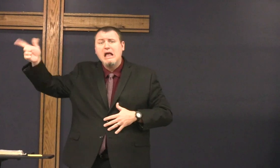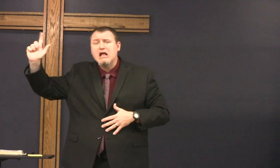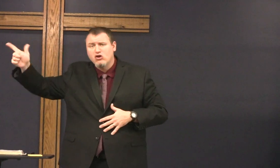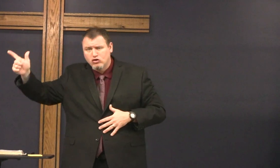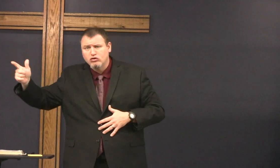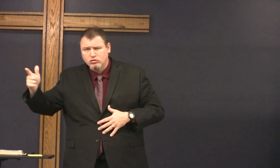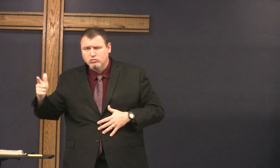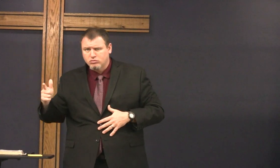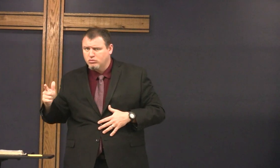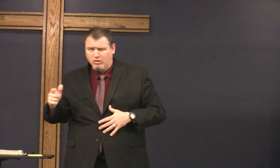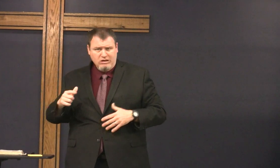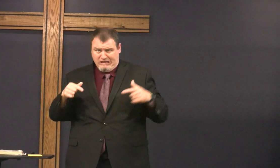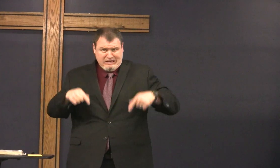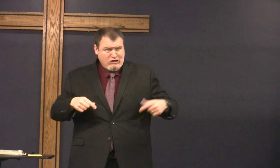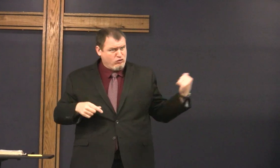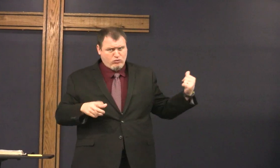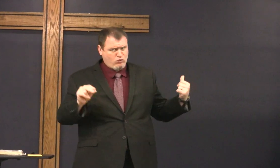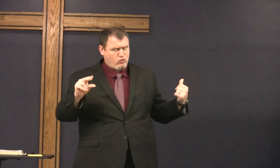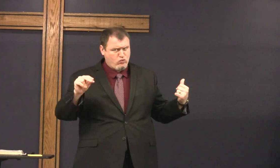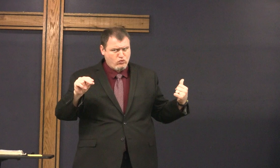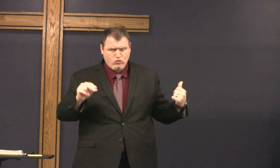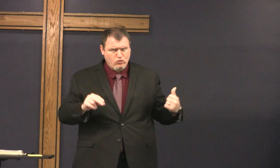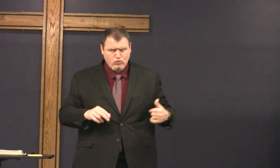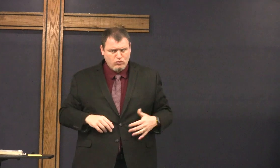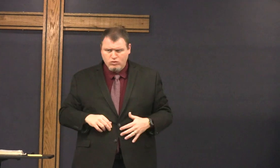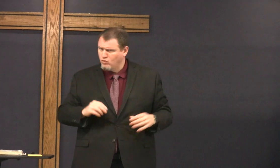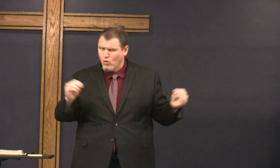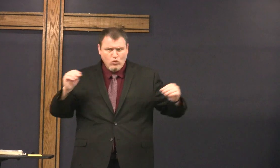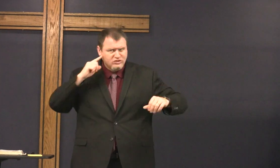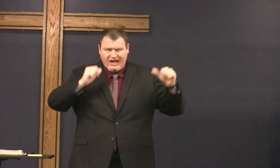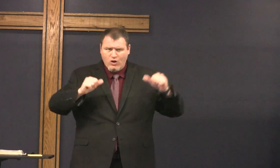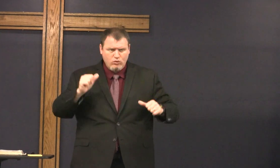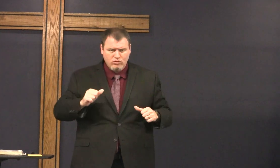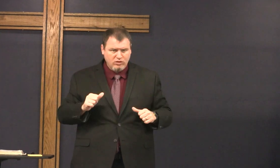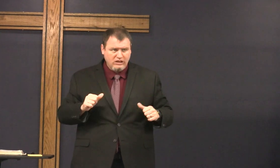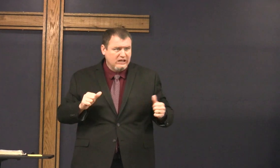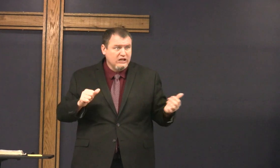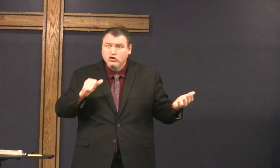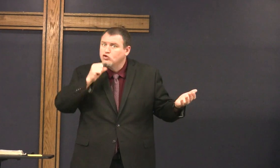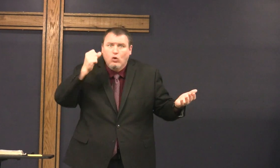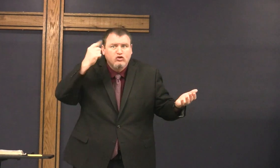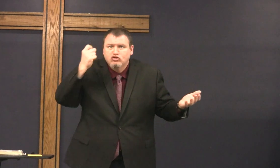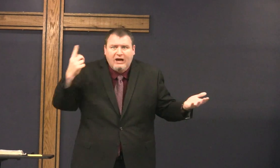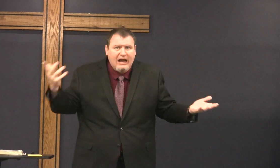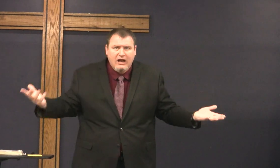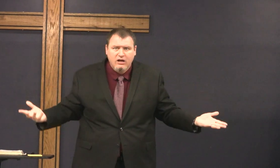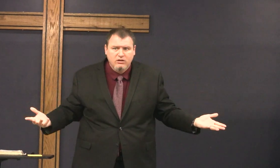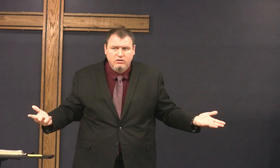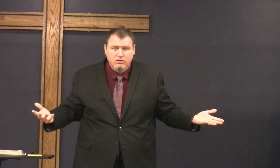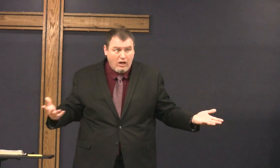doubting here that was later right here he's not there's no doubt here he just doesn't understand